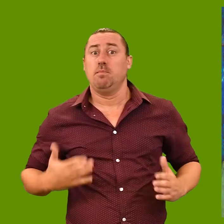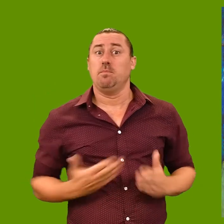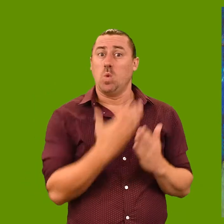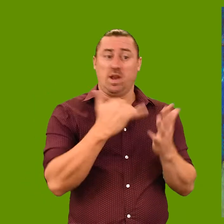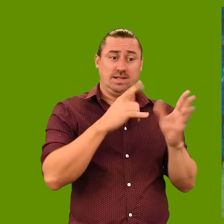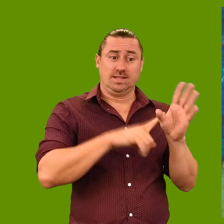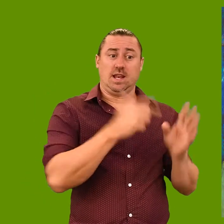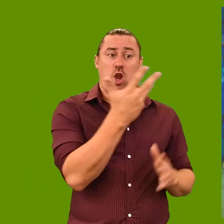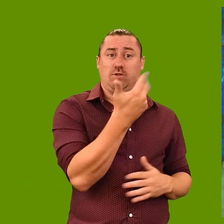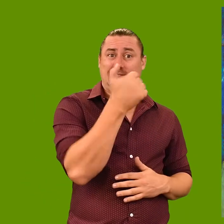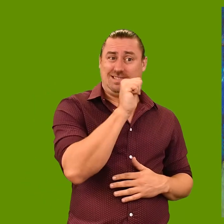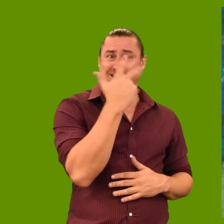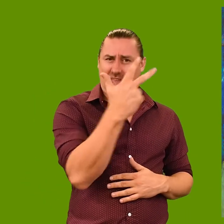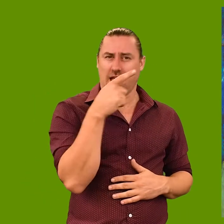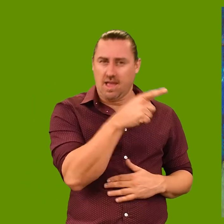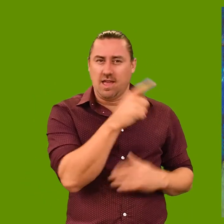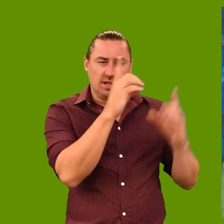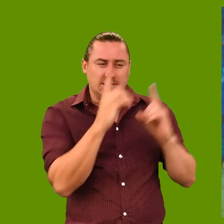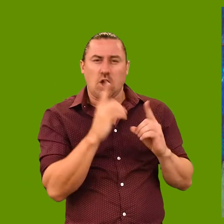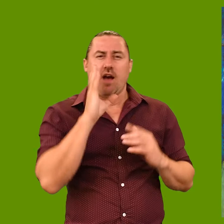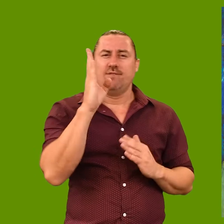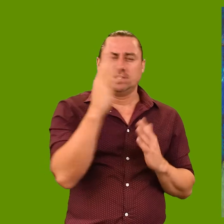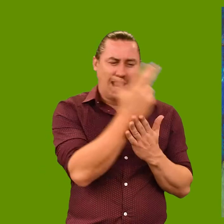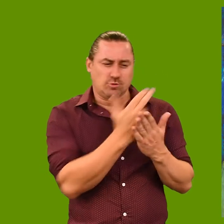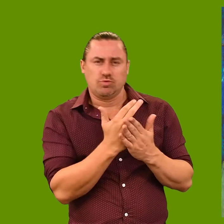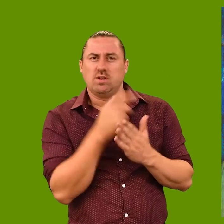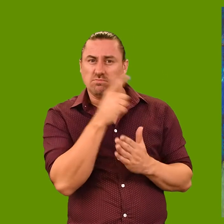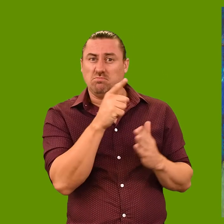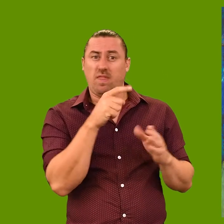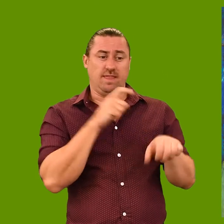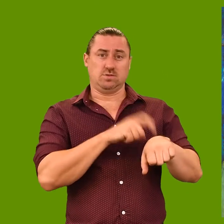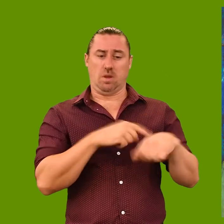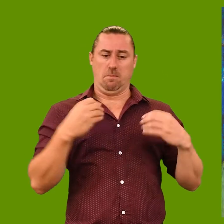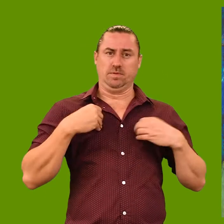Born in Sydney in 1968, Ruddy studied design and fashion illustration, working as a commercial